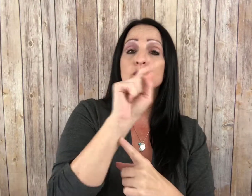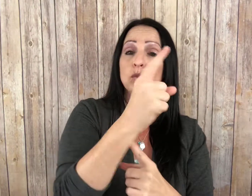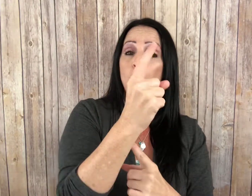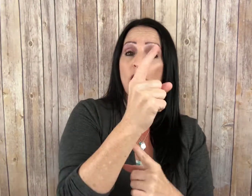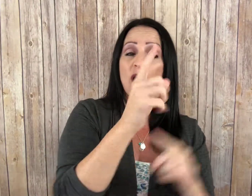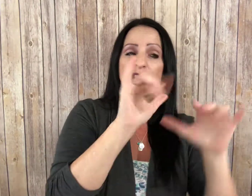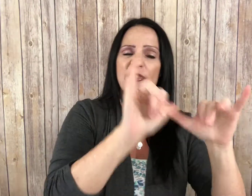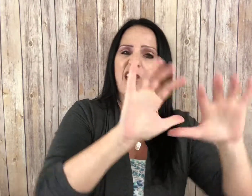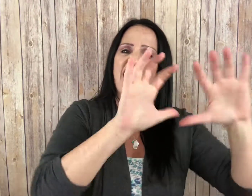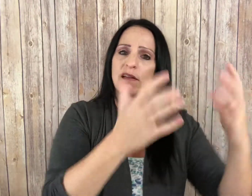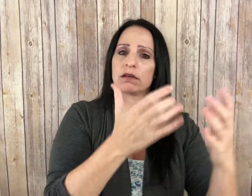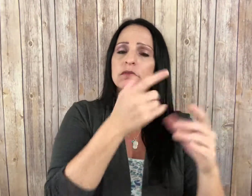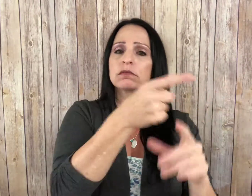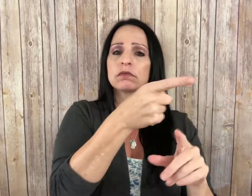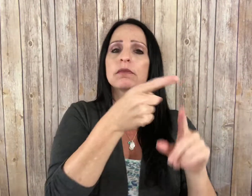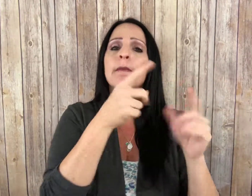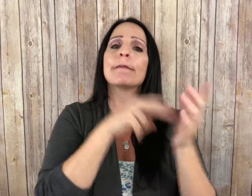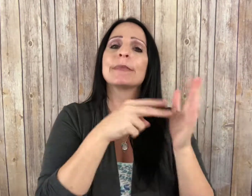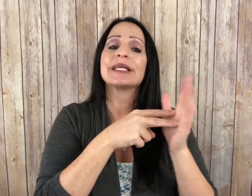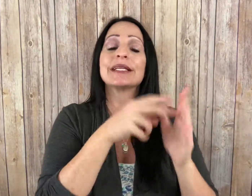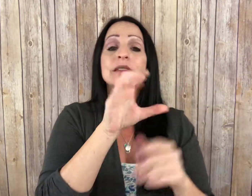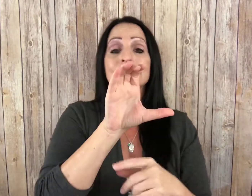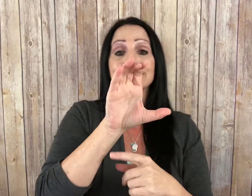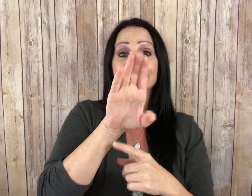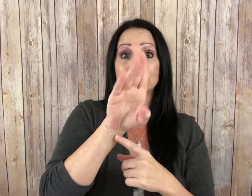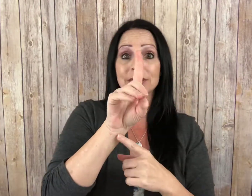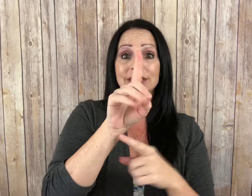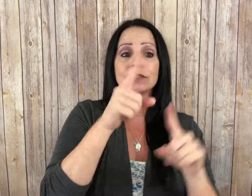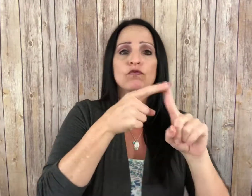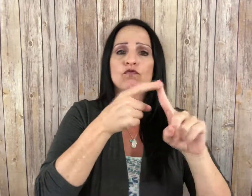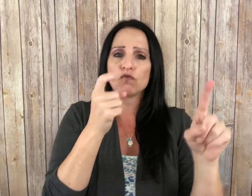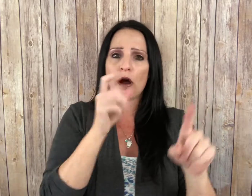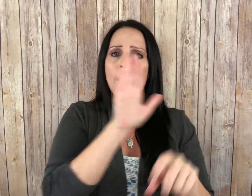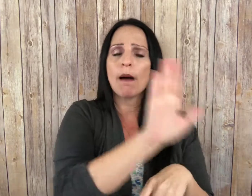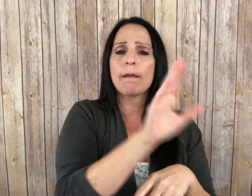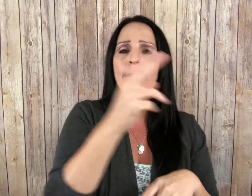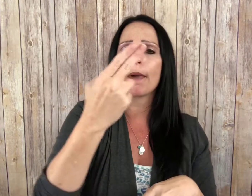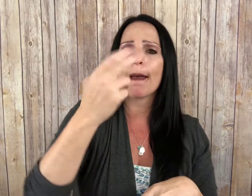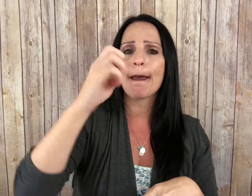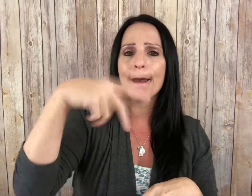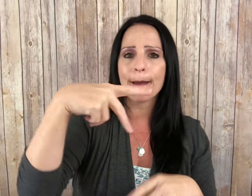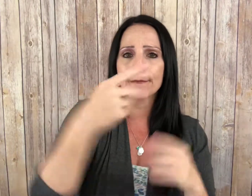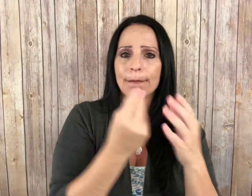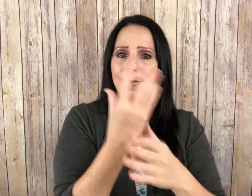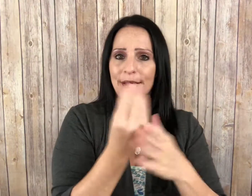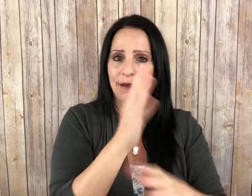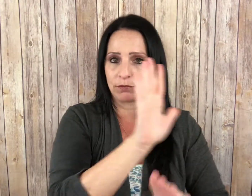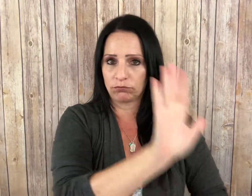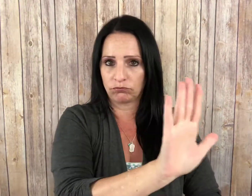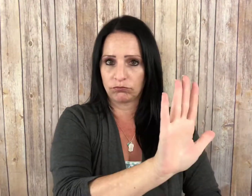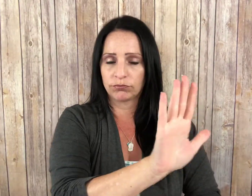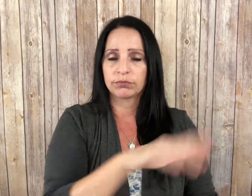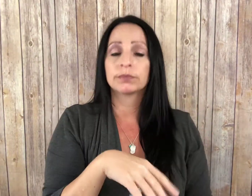Species 1 is a hemp extract with all of the cannabinoids.